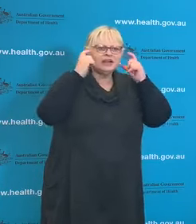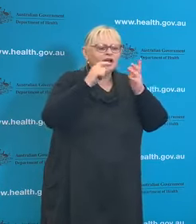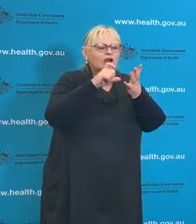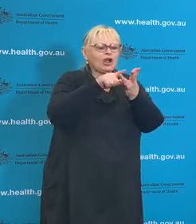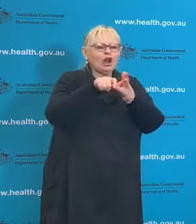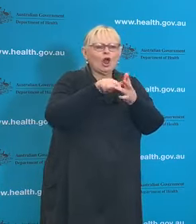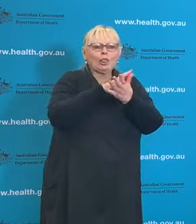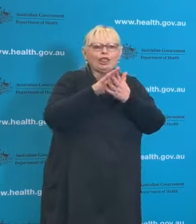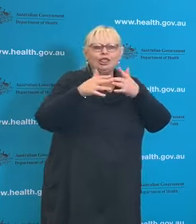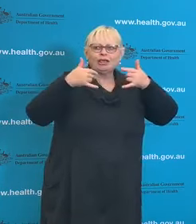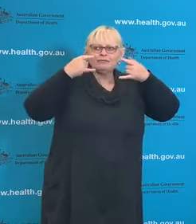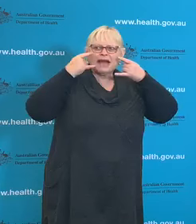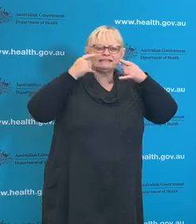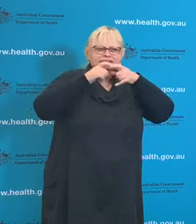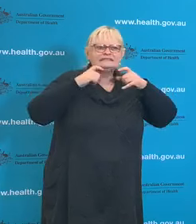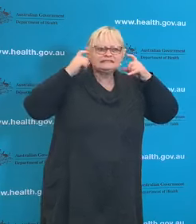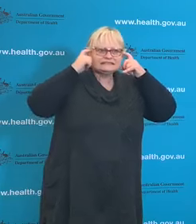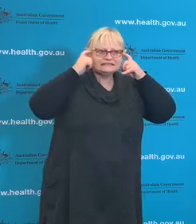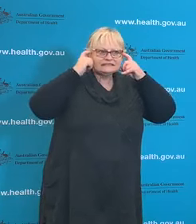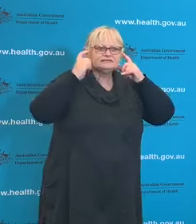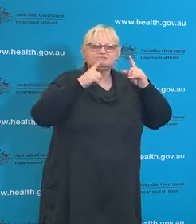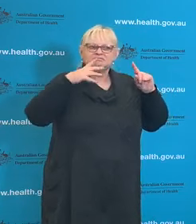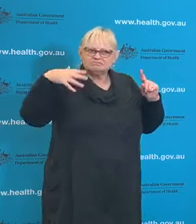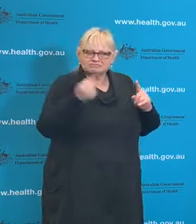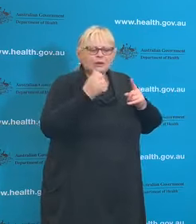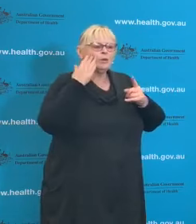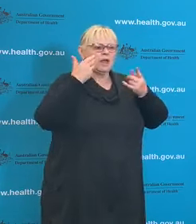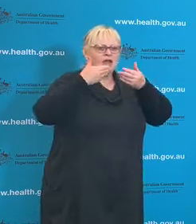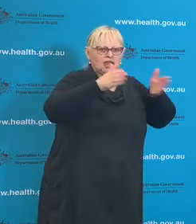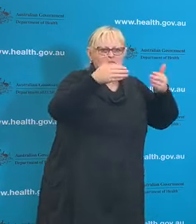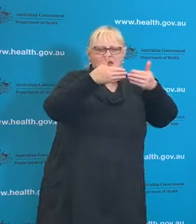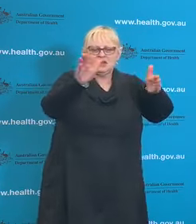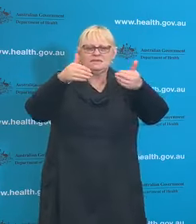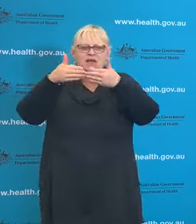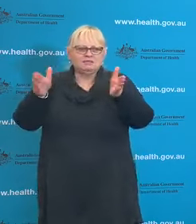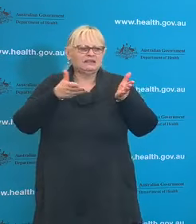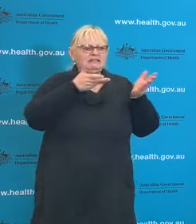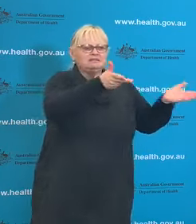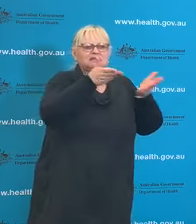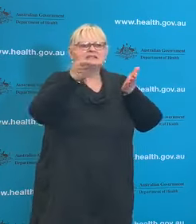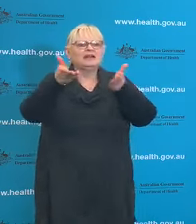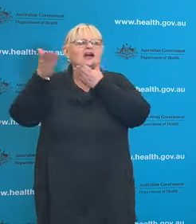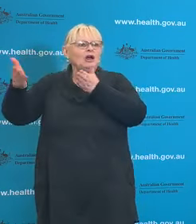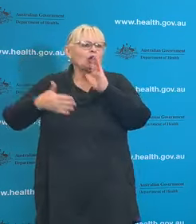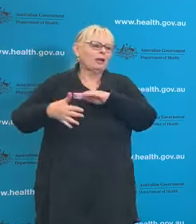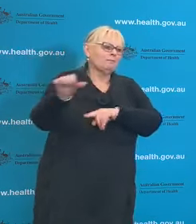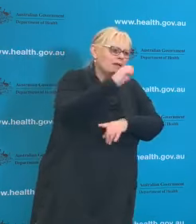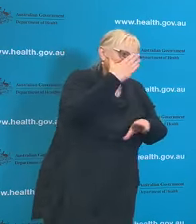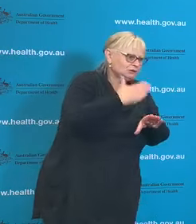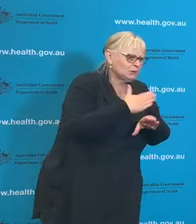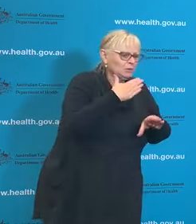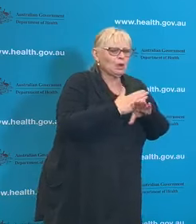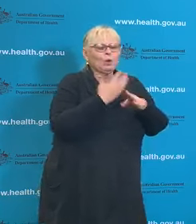in public and especially as we begin to open up and people go back to get on public transport